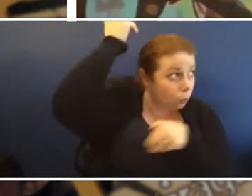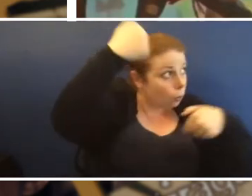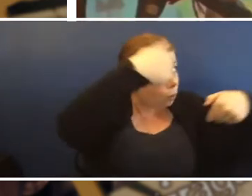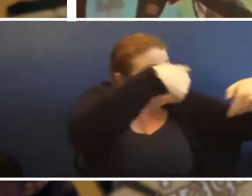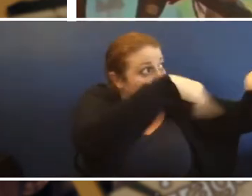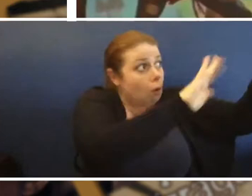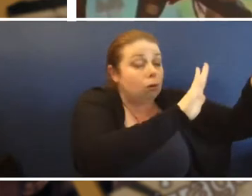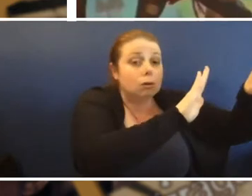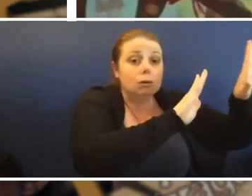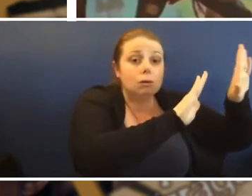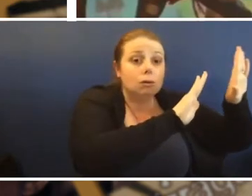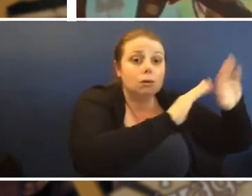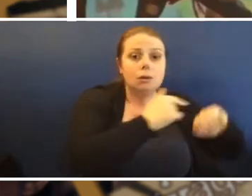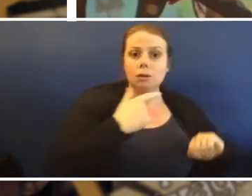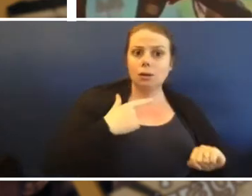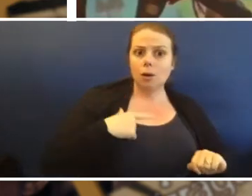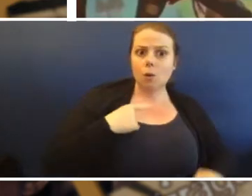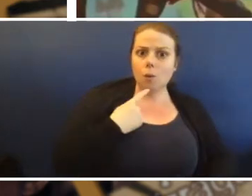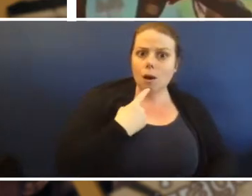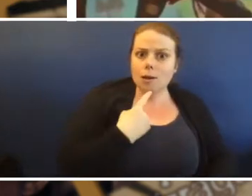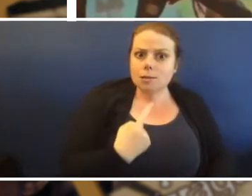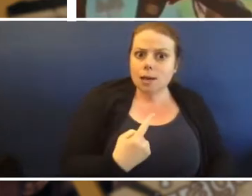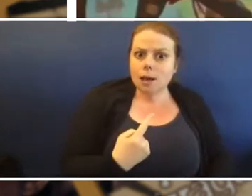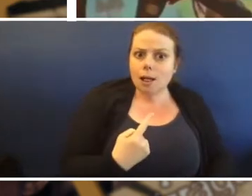And why I'm telling you about the flying fox